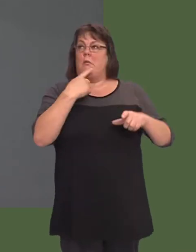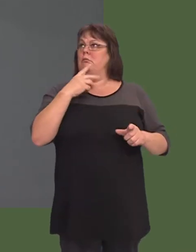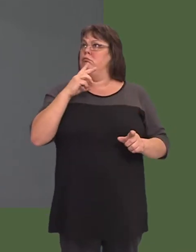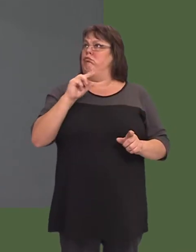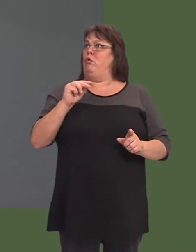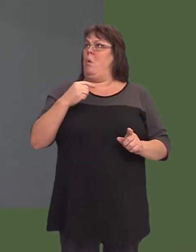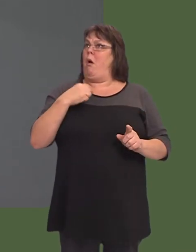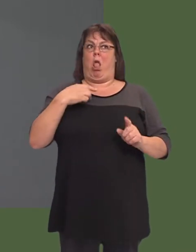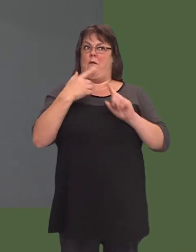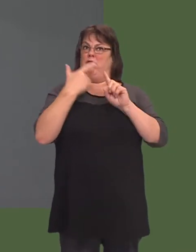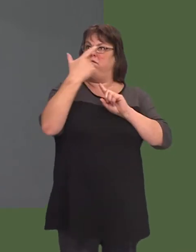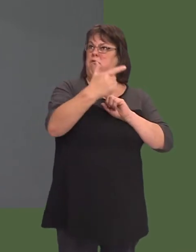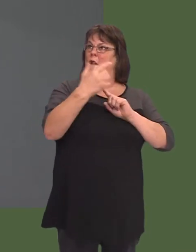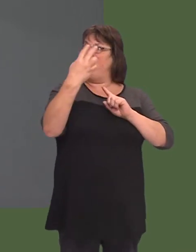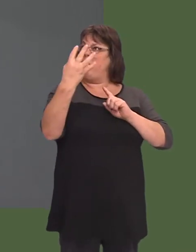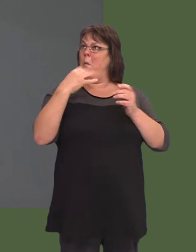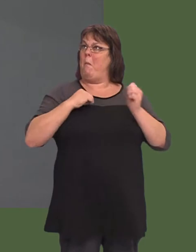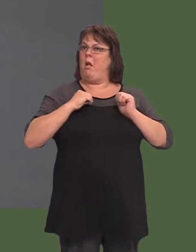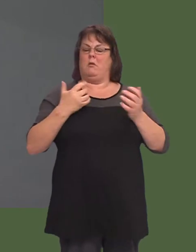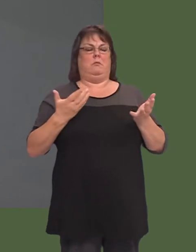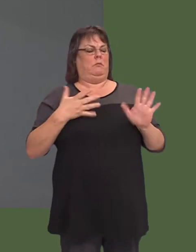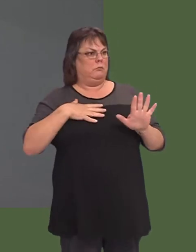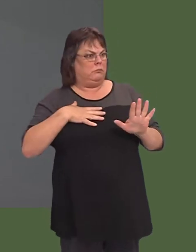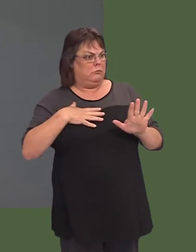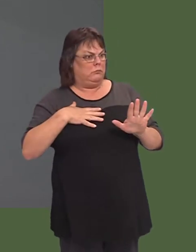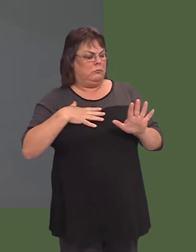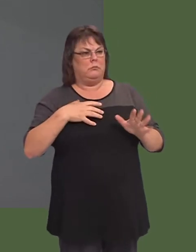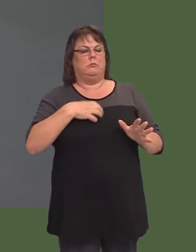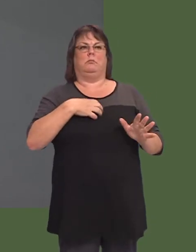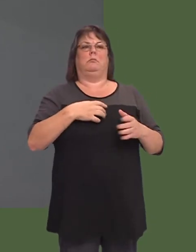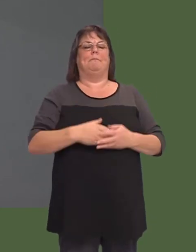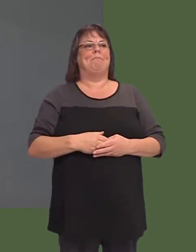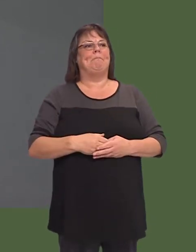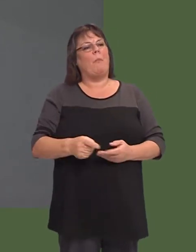One of them even said, ëOh, I live four miles awayí, as if that was a long way to bicycle.